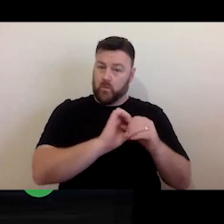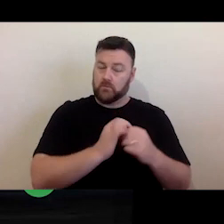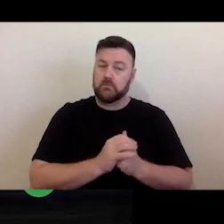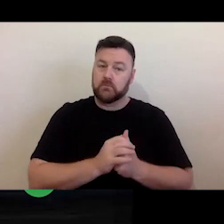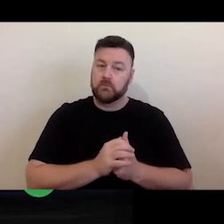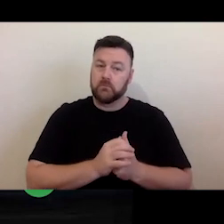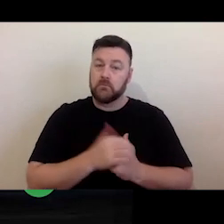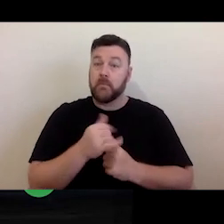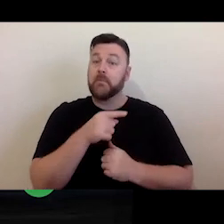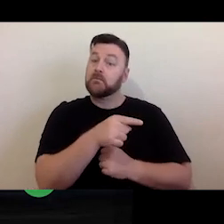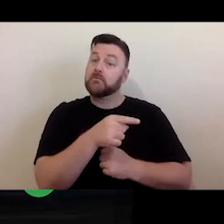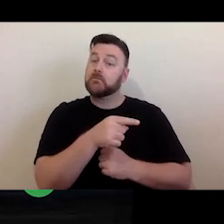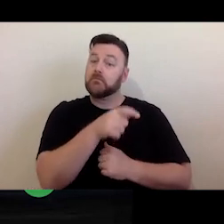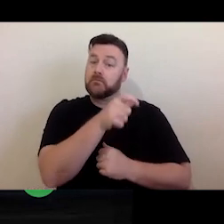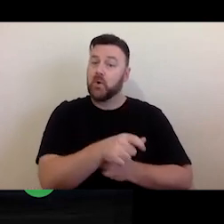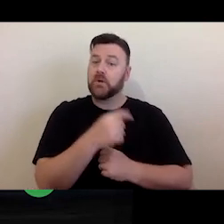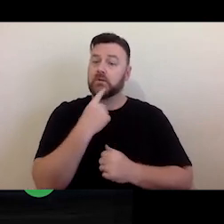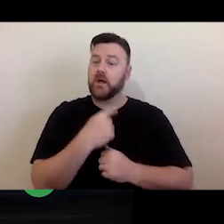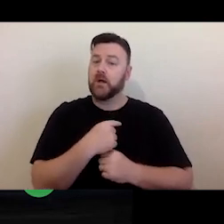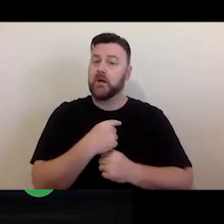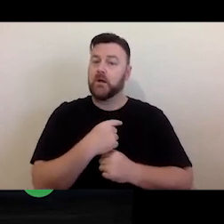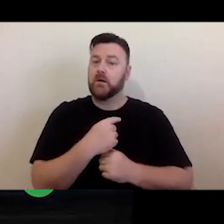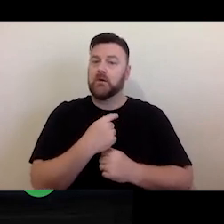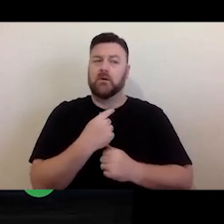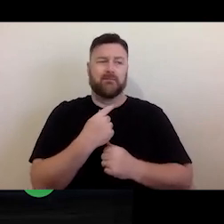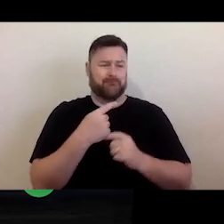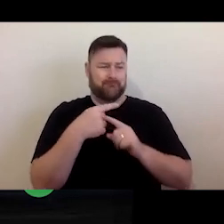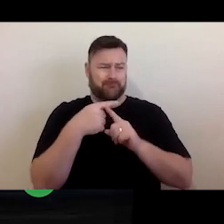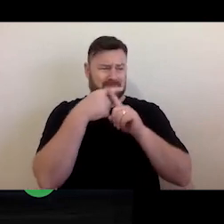it's actually difficult to identify who the copyright owner is. That is